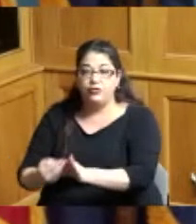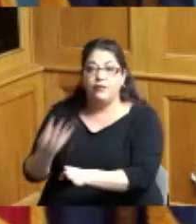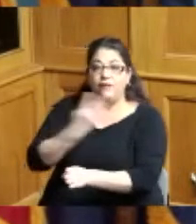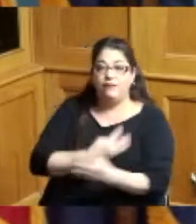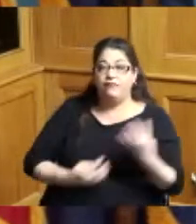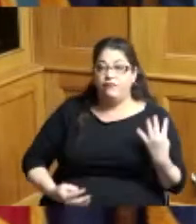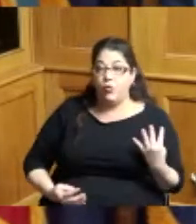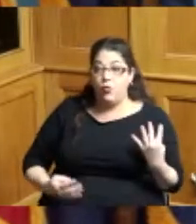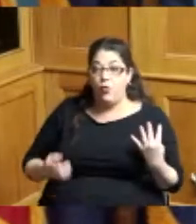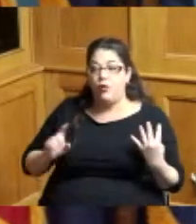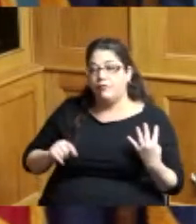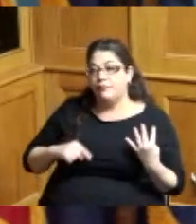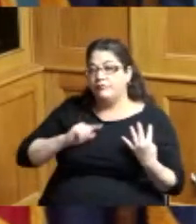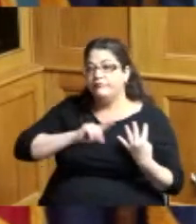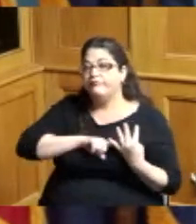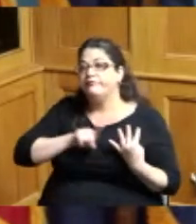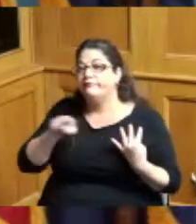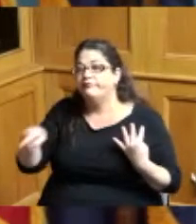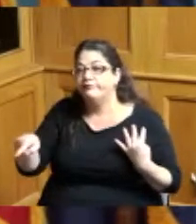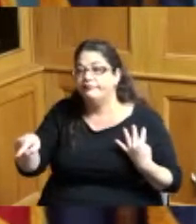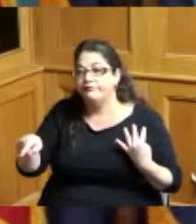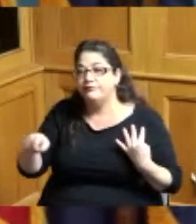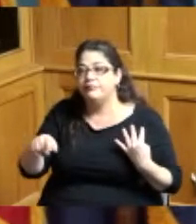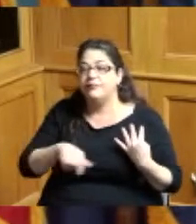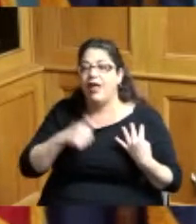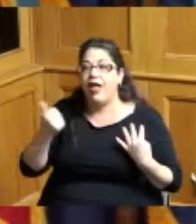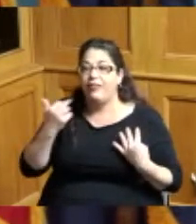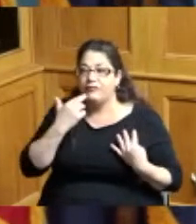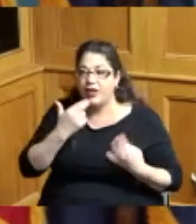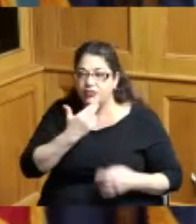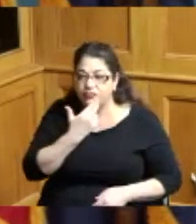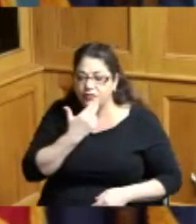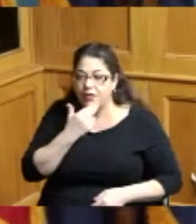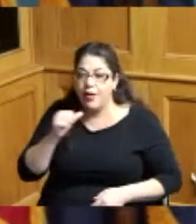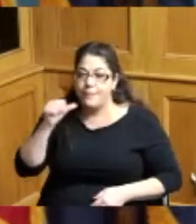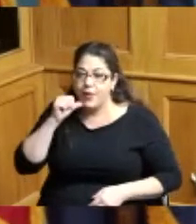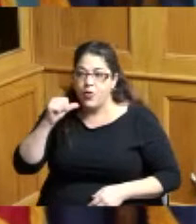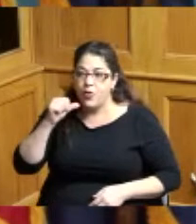and then obviously there's tons of restaurants and bars but there's a lot of people who may